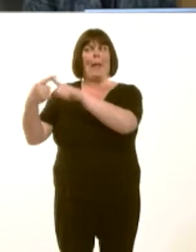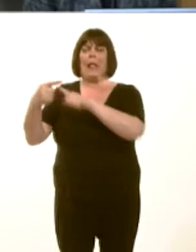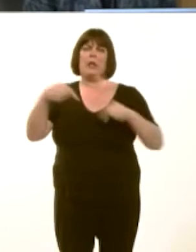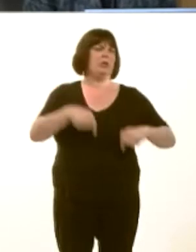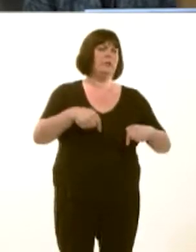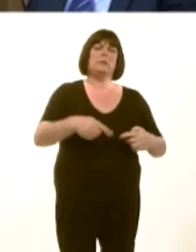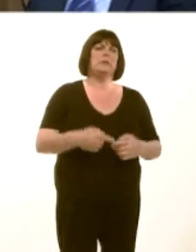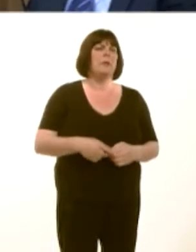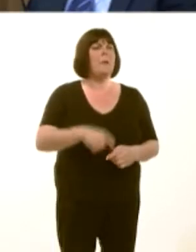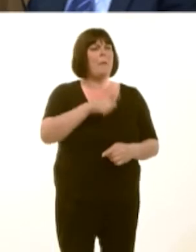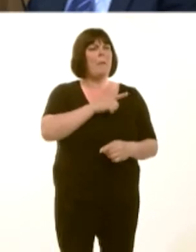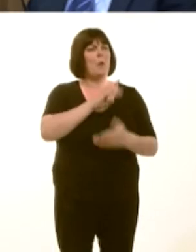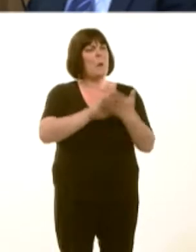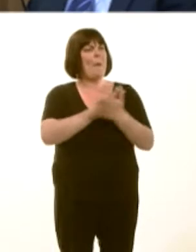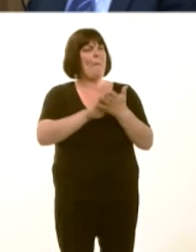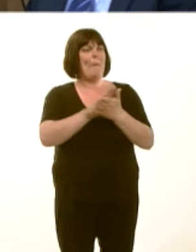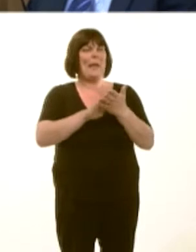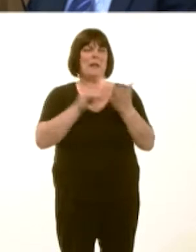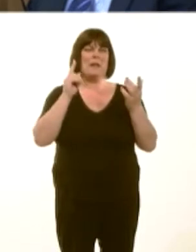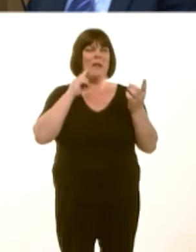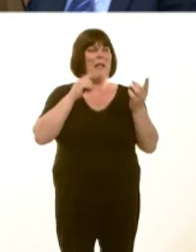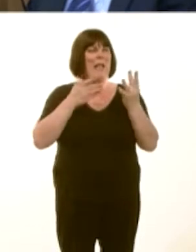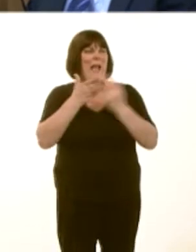in England, because that would mean that the gap would never be filled.